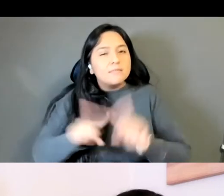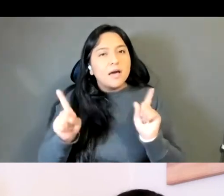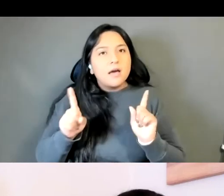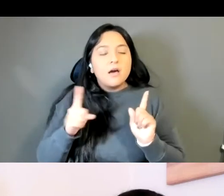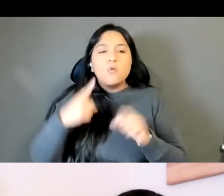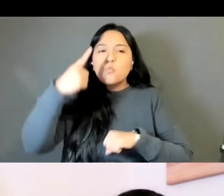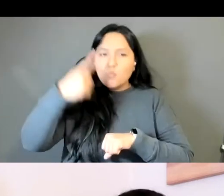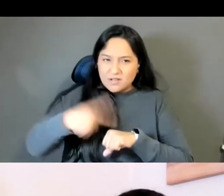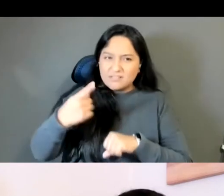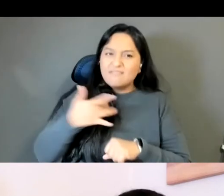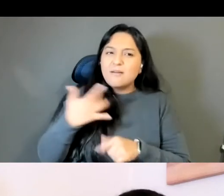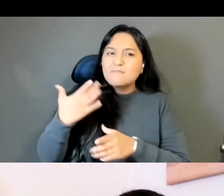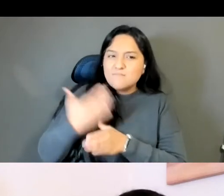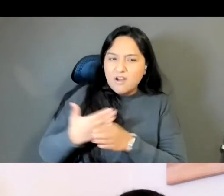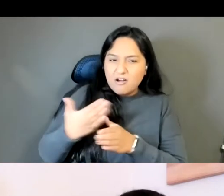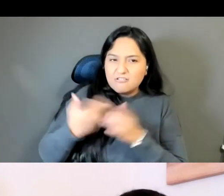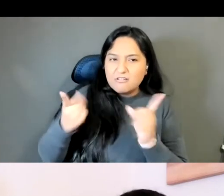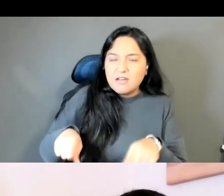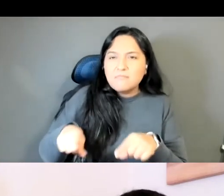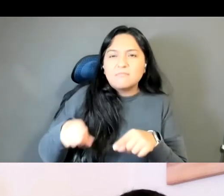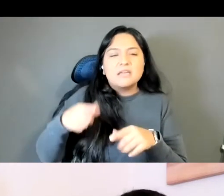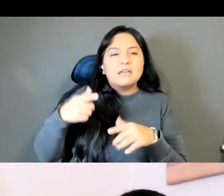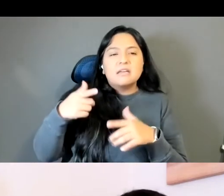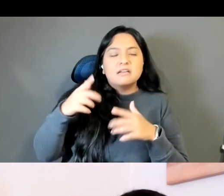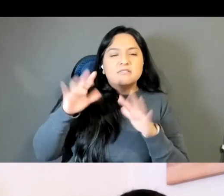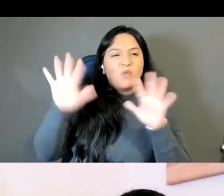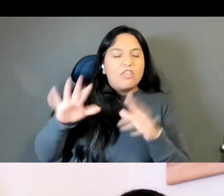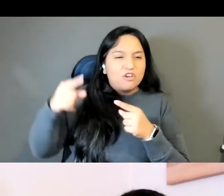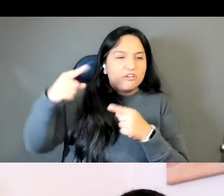there was a cyclone, and I think my English teacher was talking about how food cat was